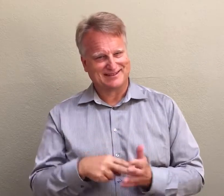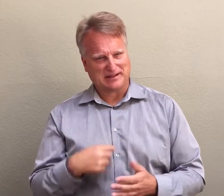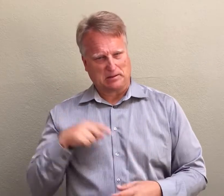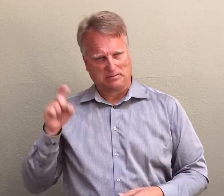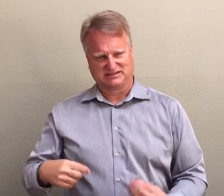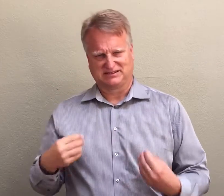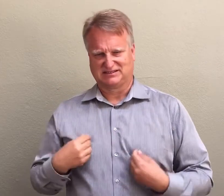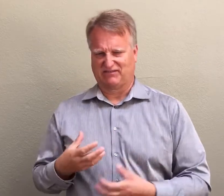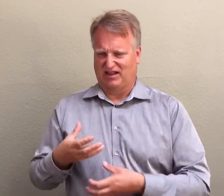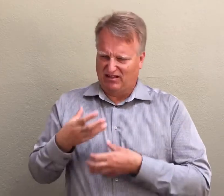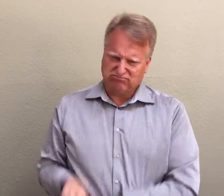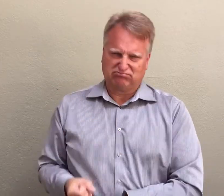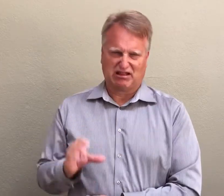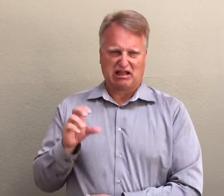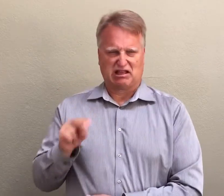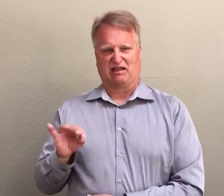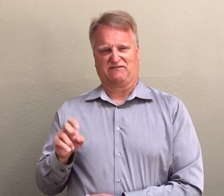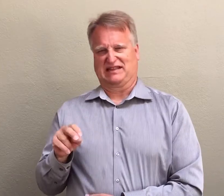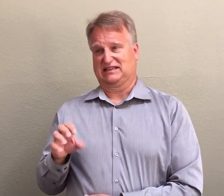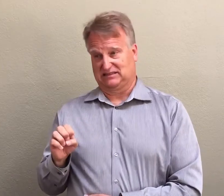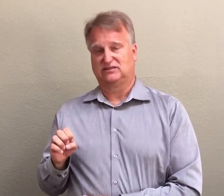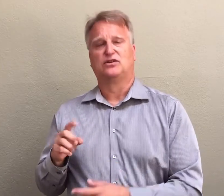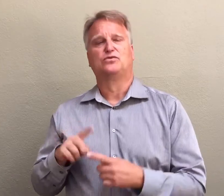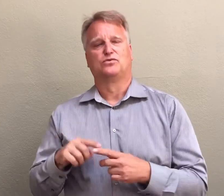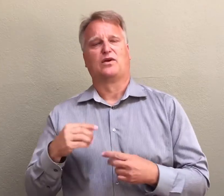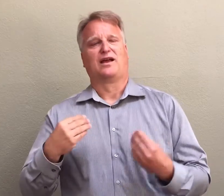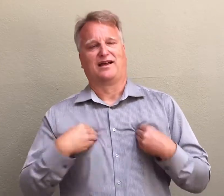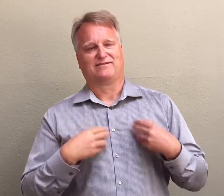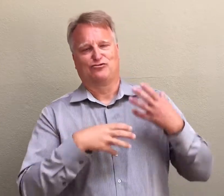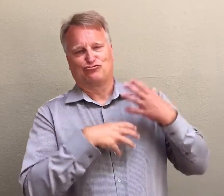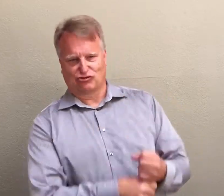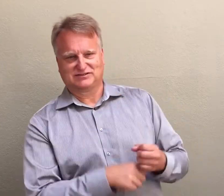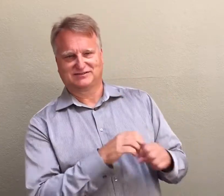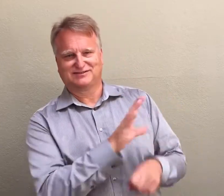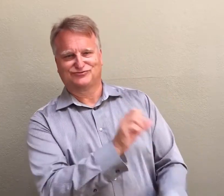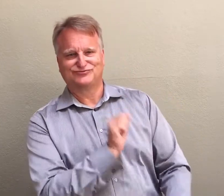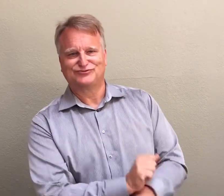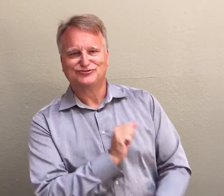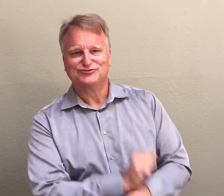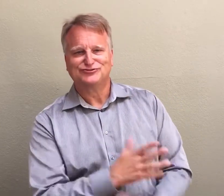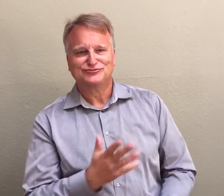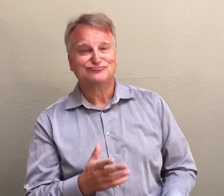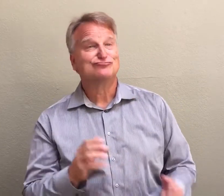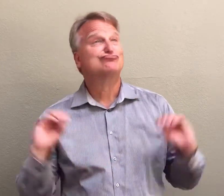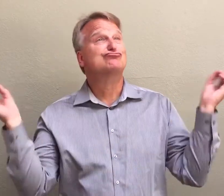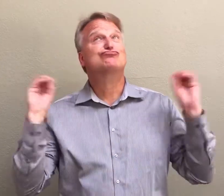That means we must have confidence to have trust in the interpreters and the work they do.